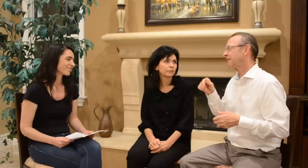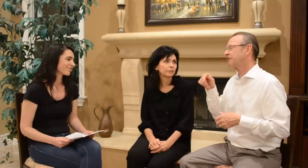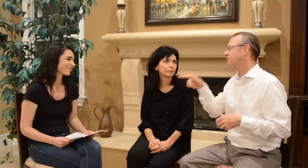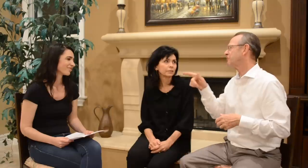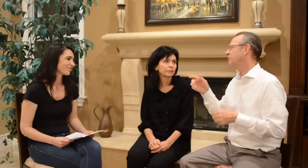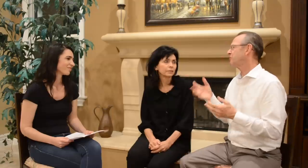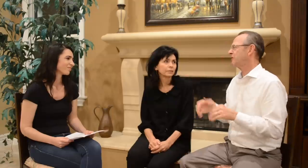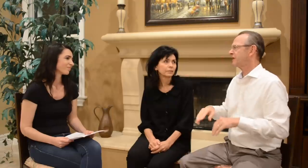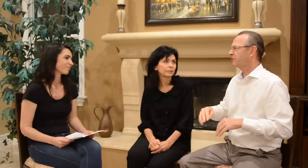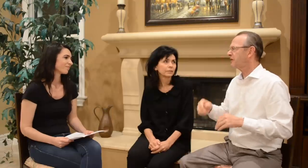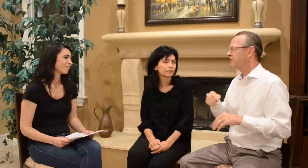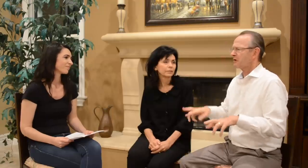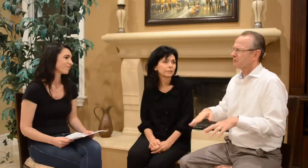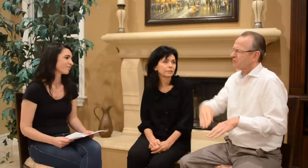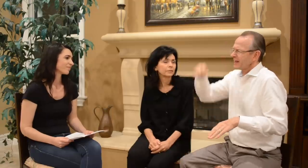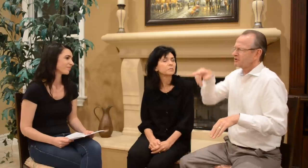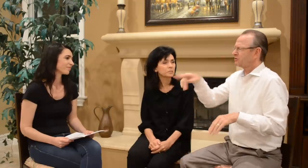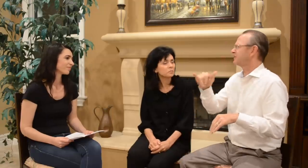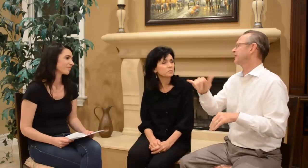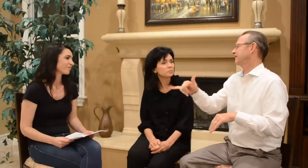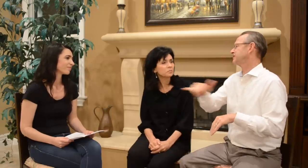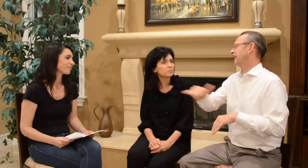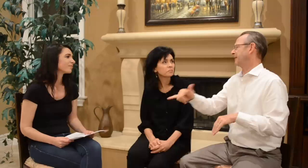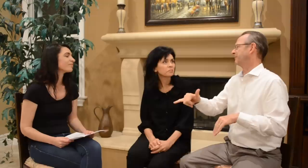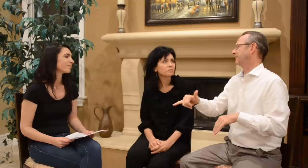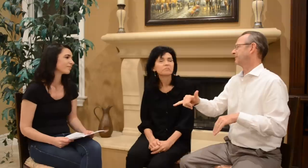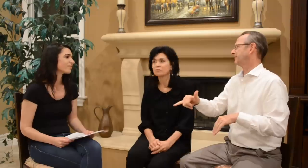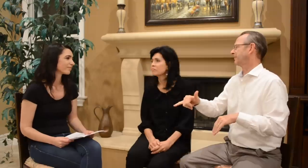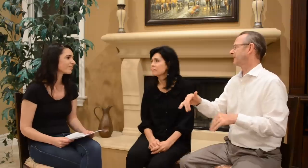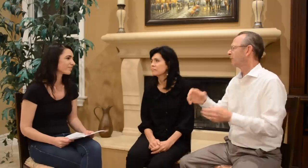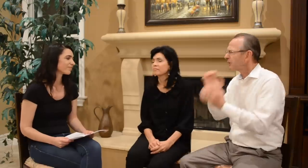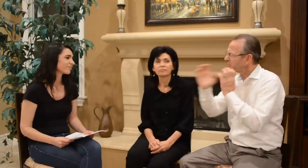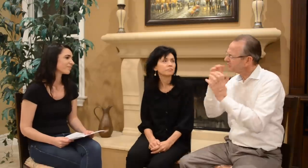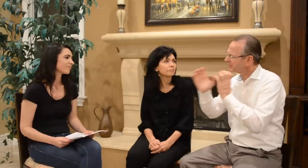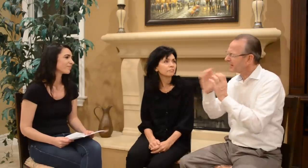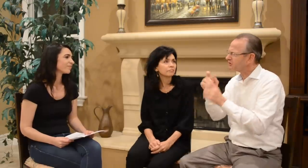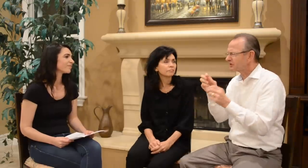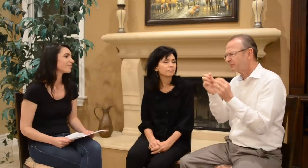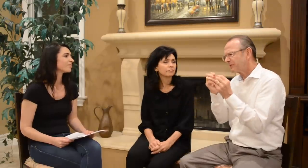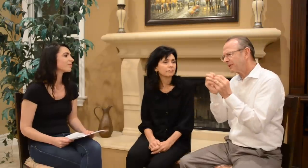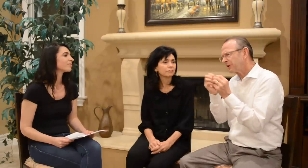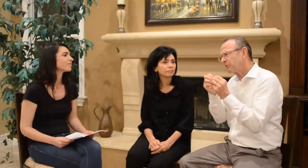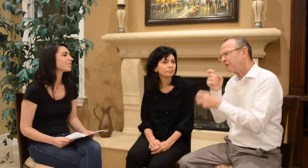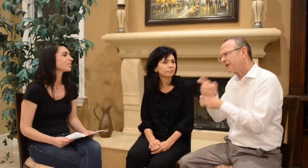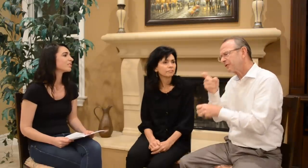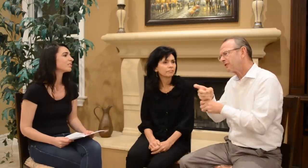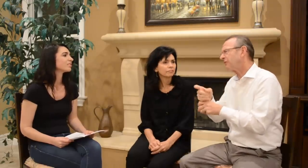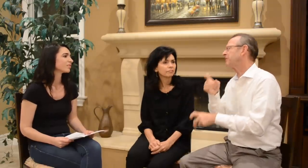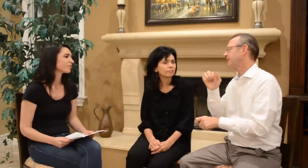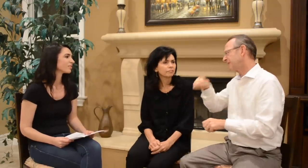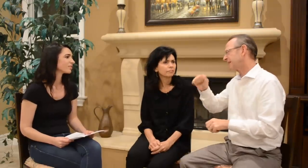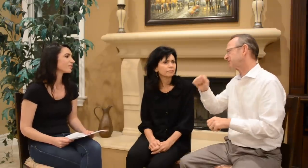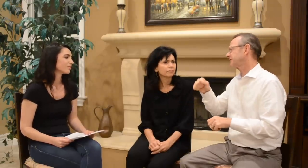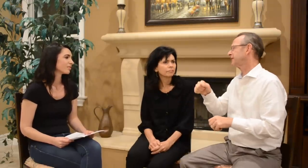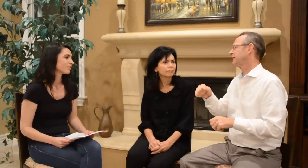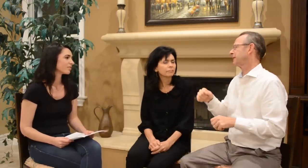We raised you the same. Communication a little more difficult, yes